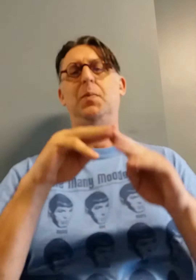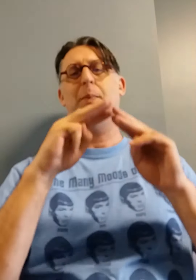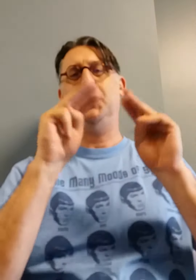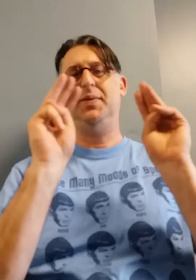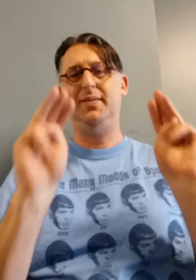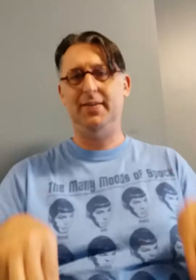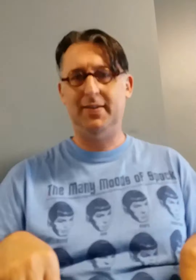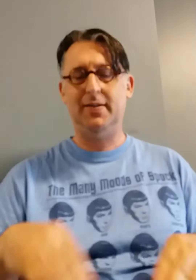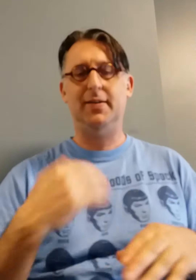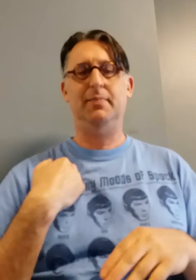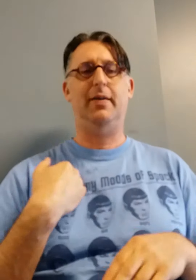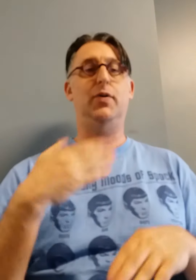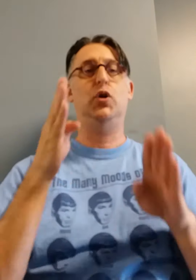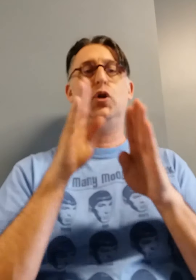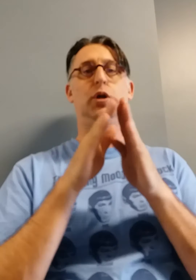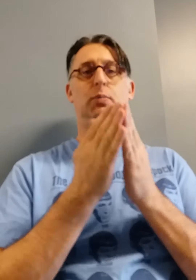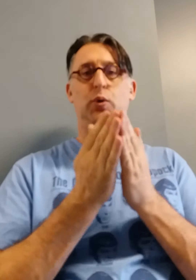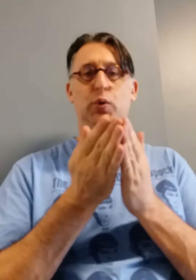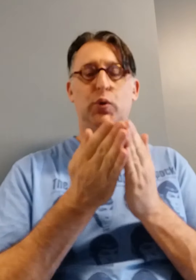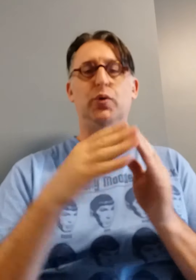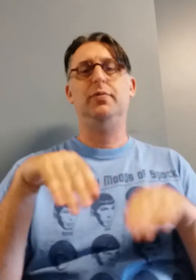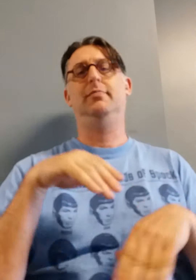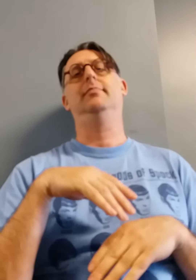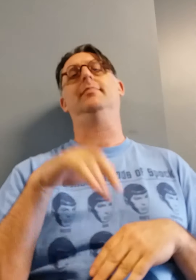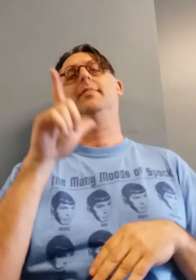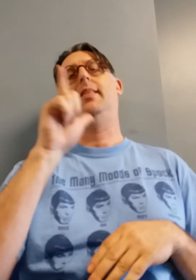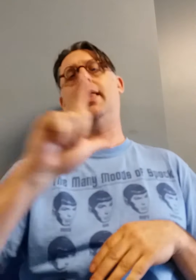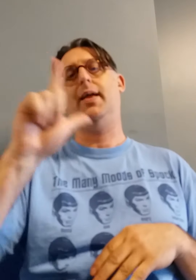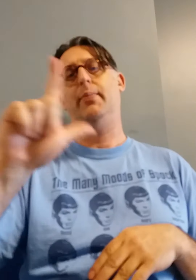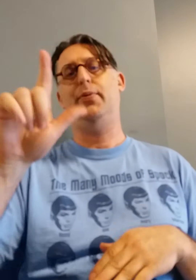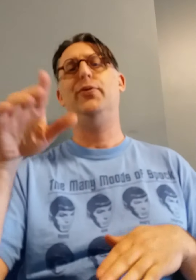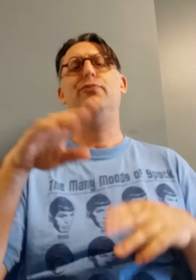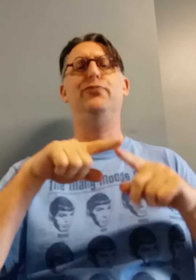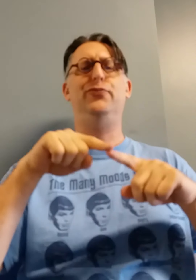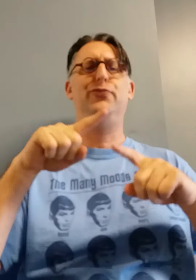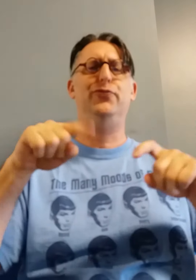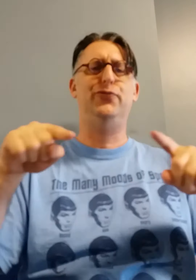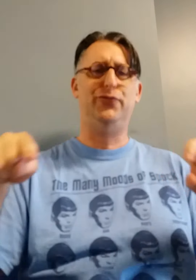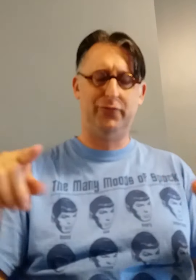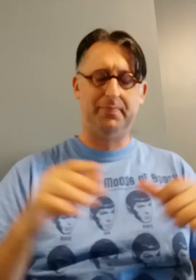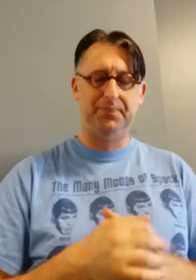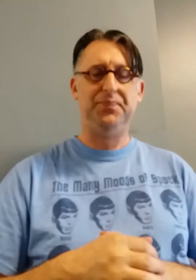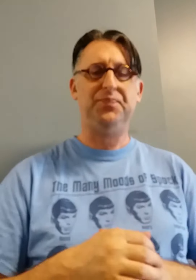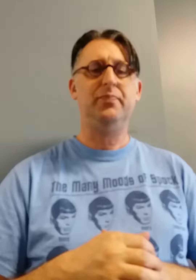Building has various books and library...